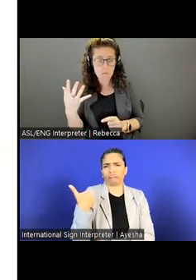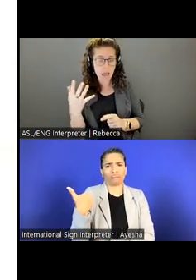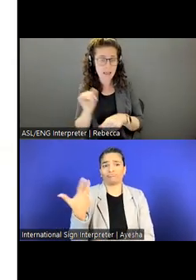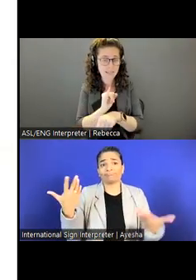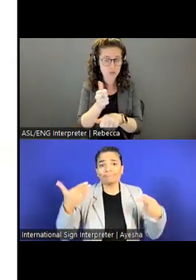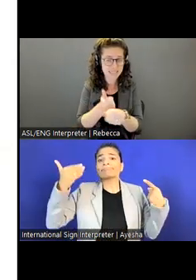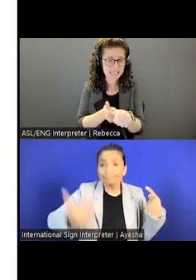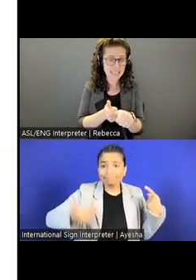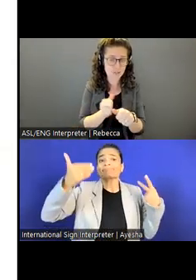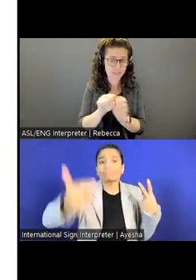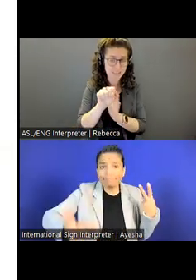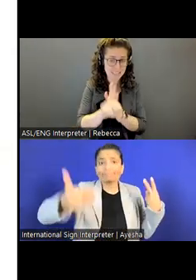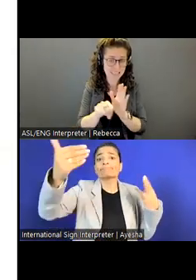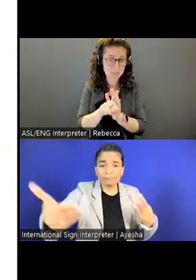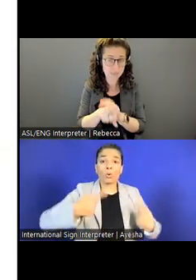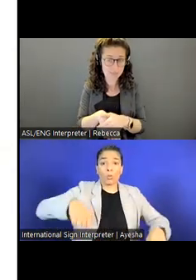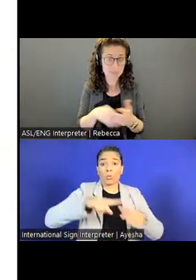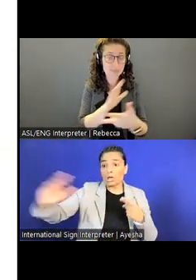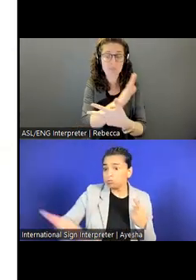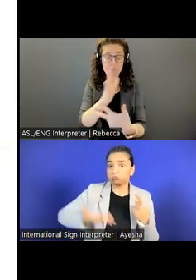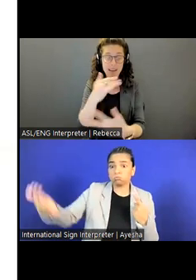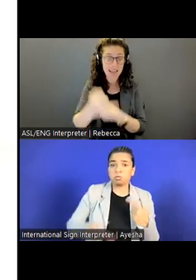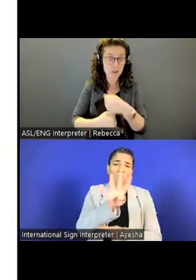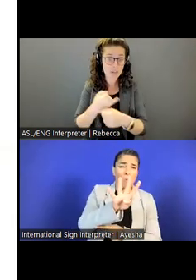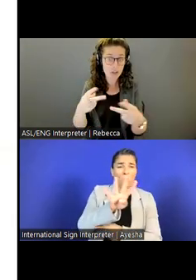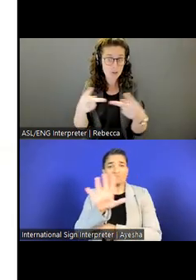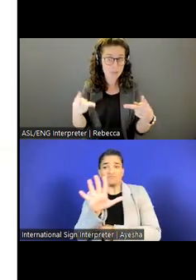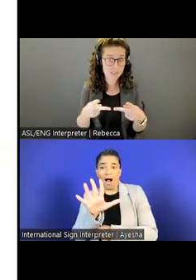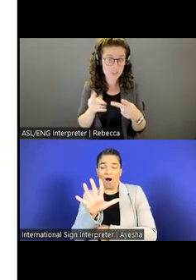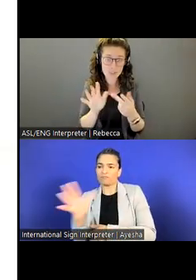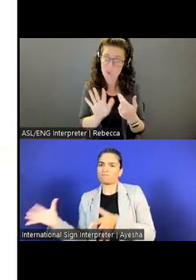Now our international position, we're based throughout the world.